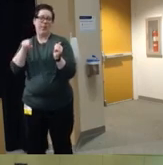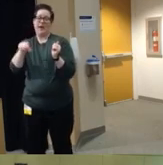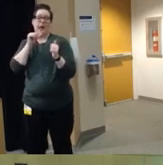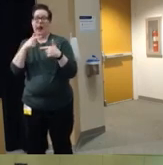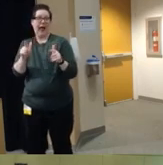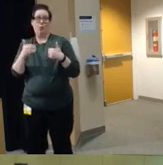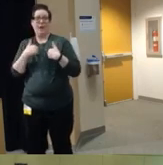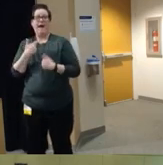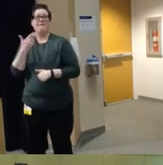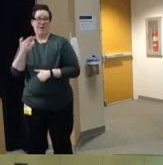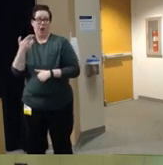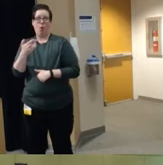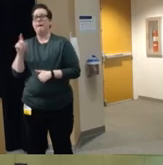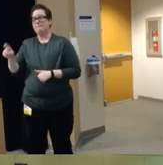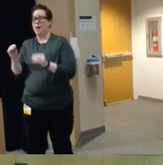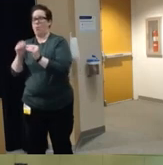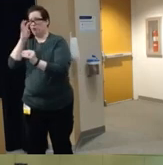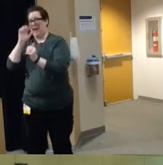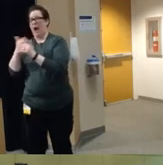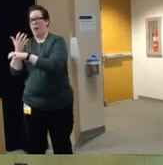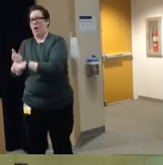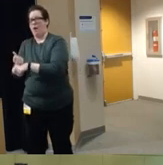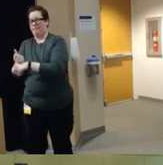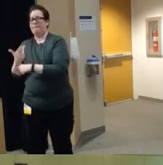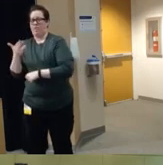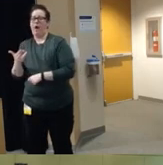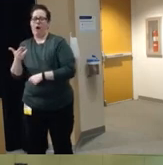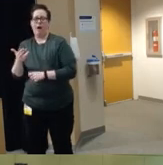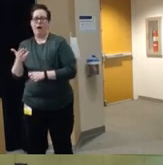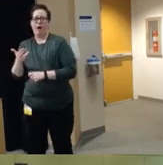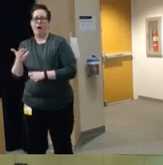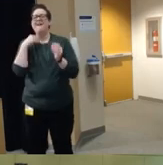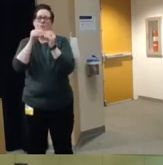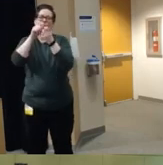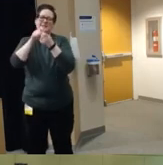firearm um and there's kind of more uh little more Nuance to that but I'm happy to kind of